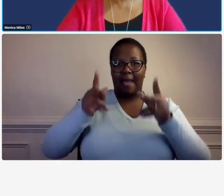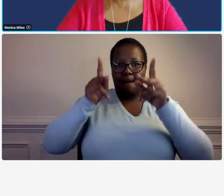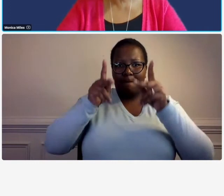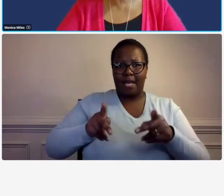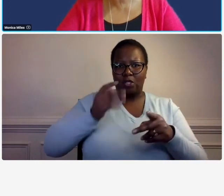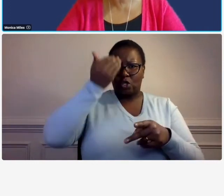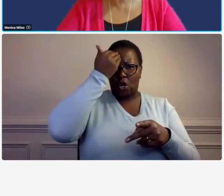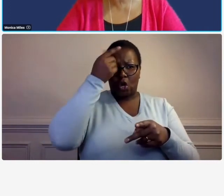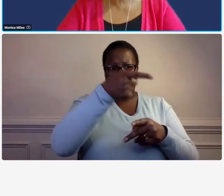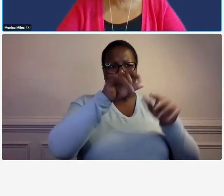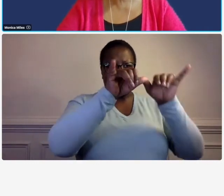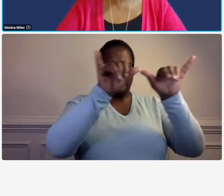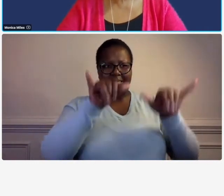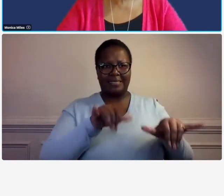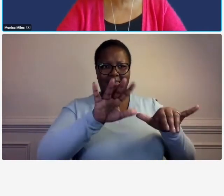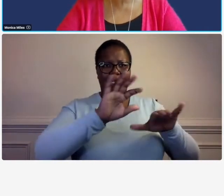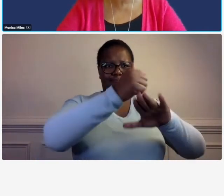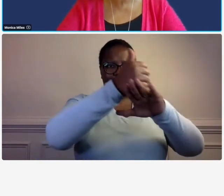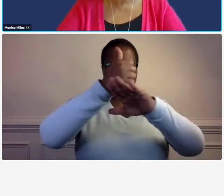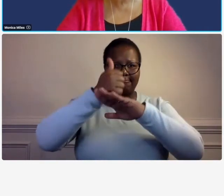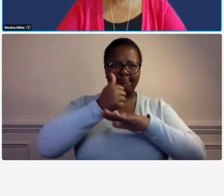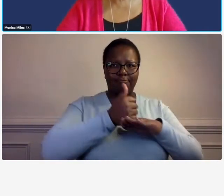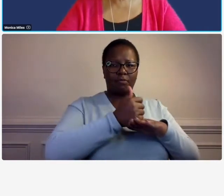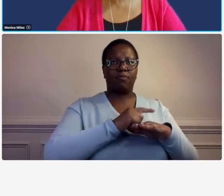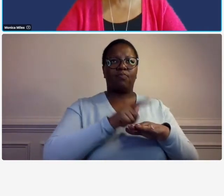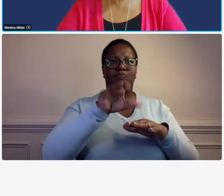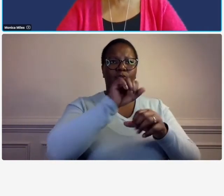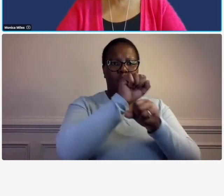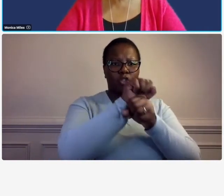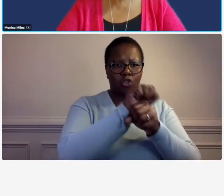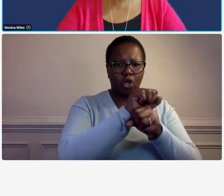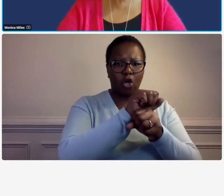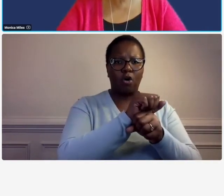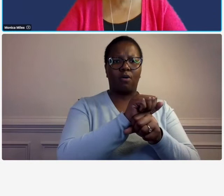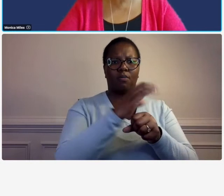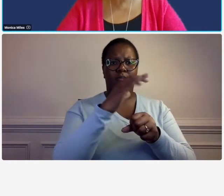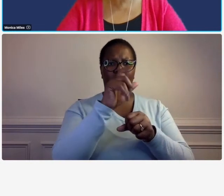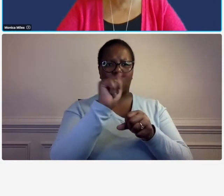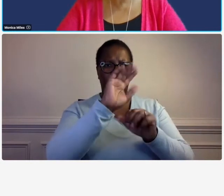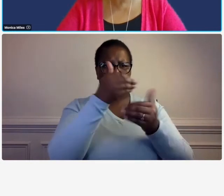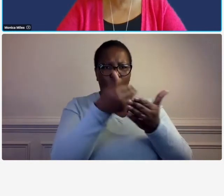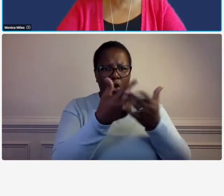class system set up so that you can job cost but all of those systems that i saw in the chat um